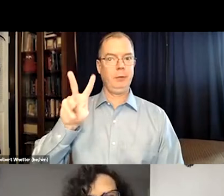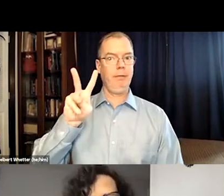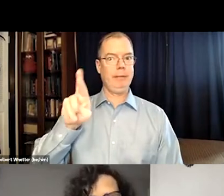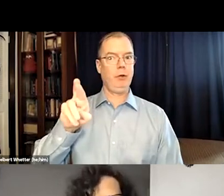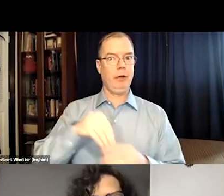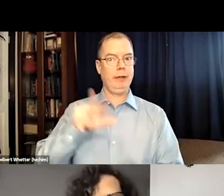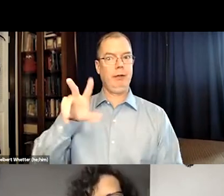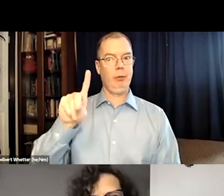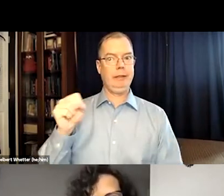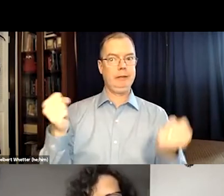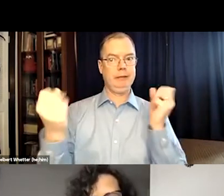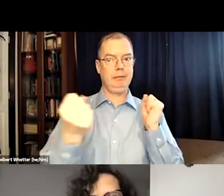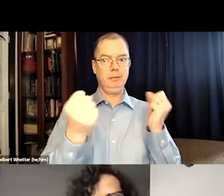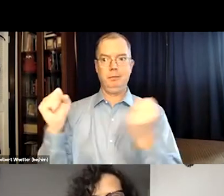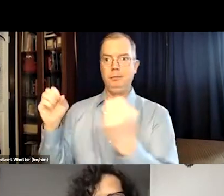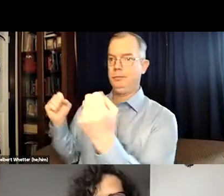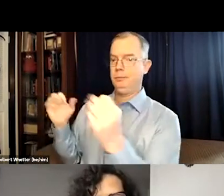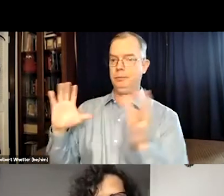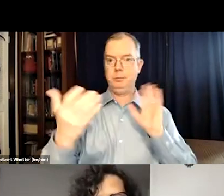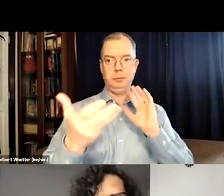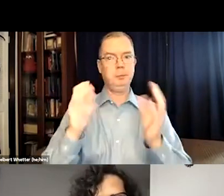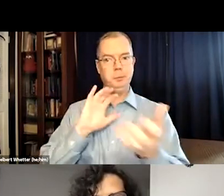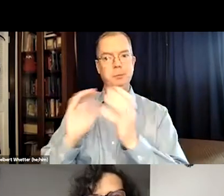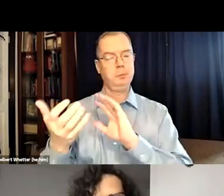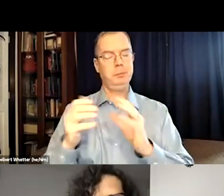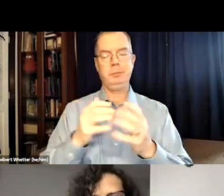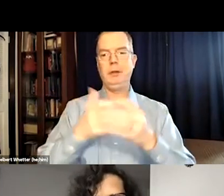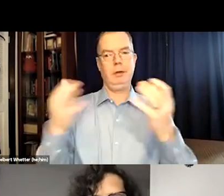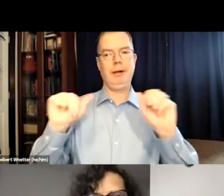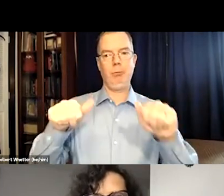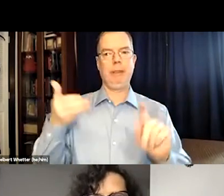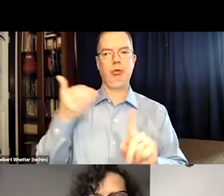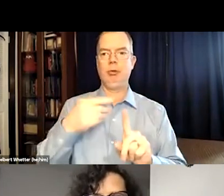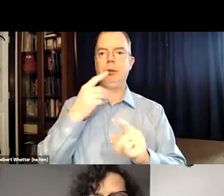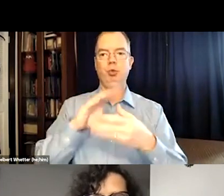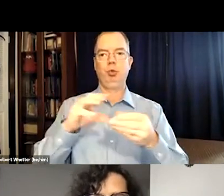Sign language is three dimensional, and so VR is three dimensional. And so it's very interesting for signers,